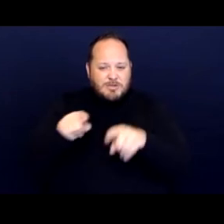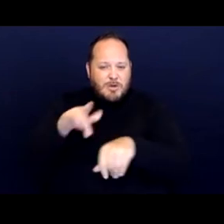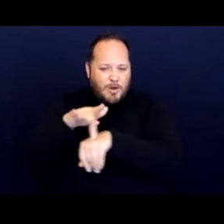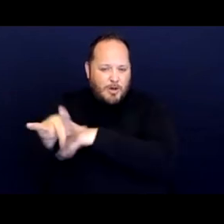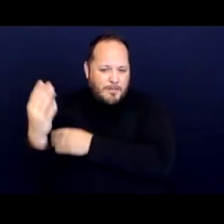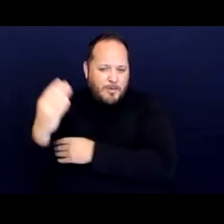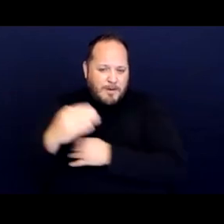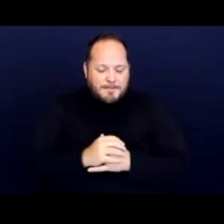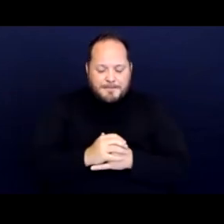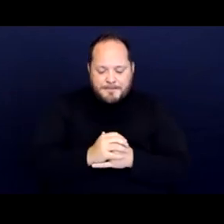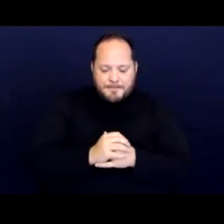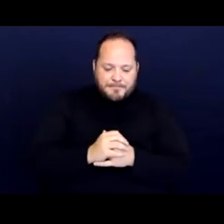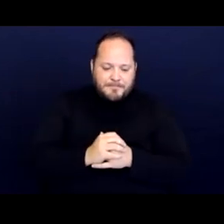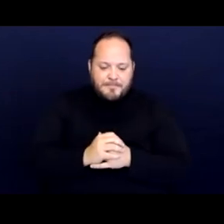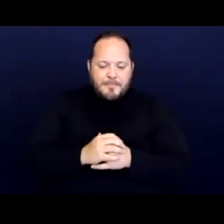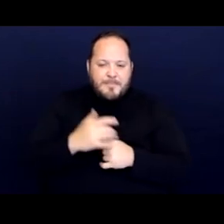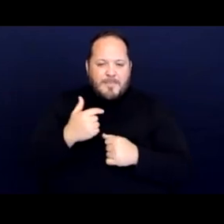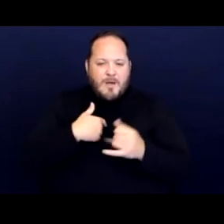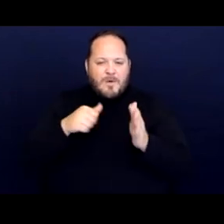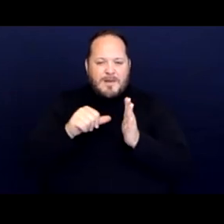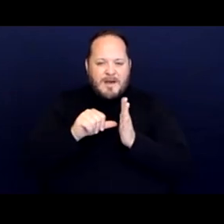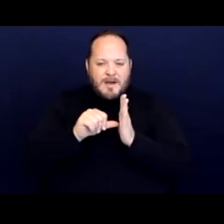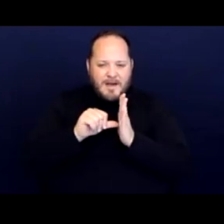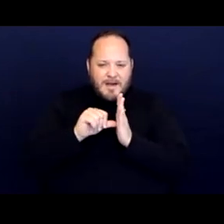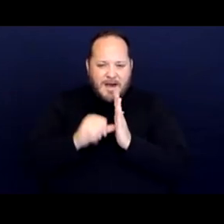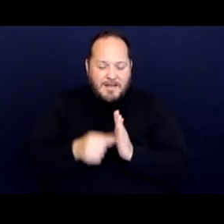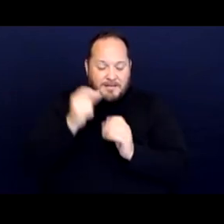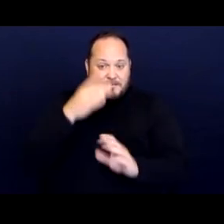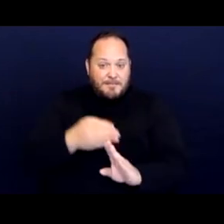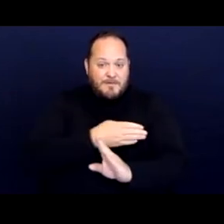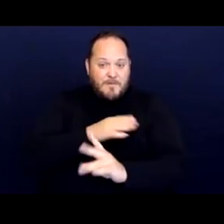And so I wanted to highlight that before filing the complaint